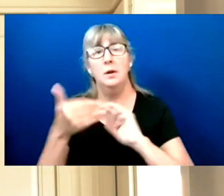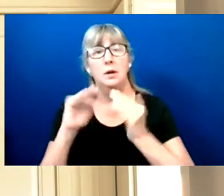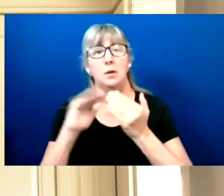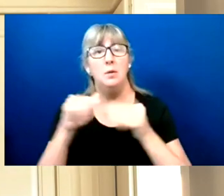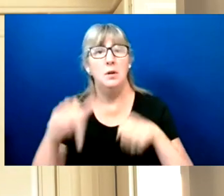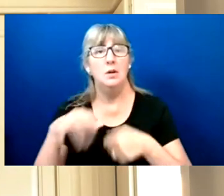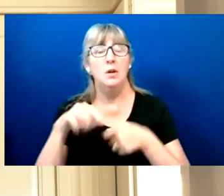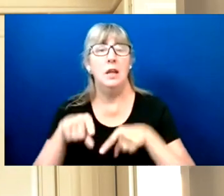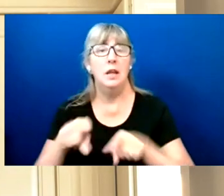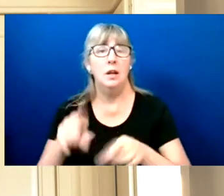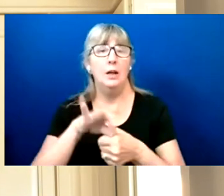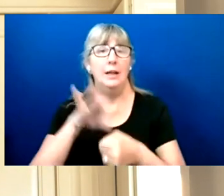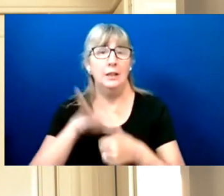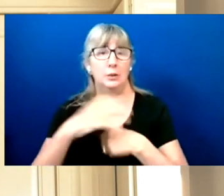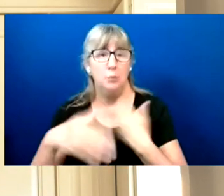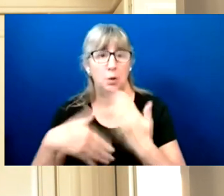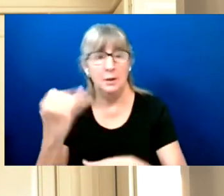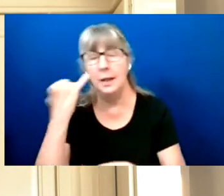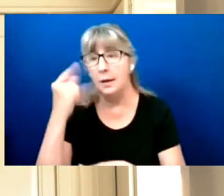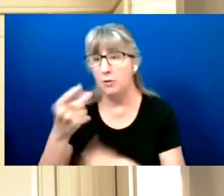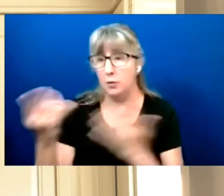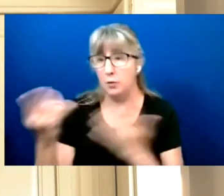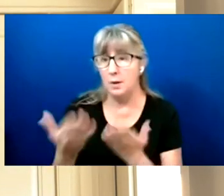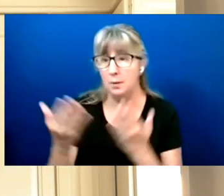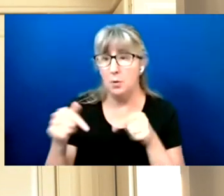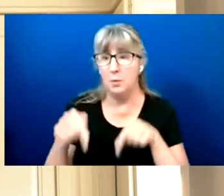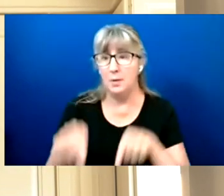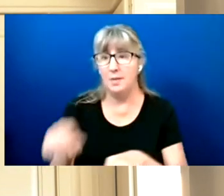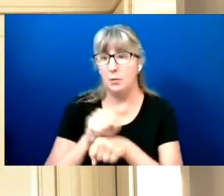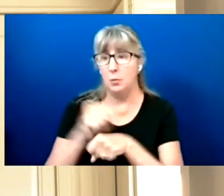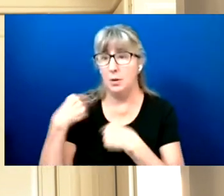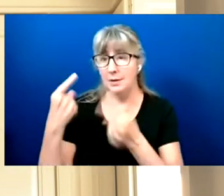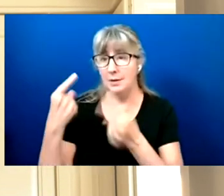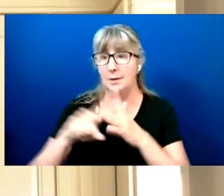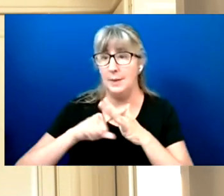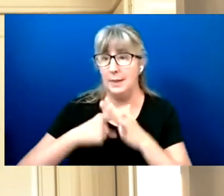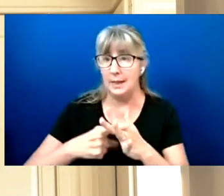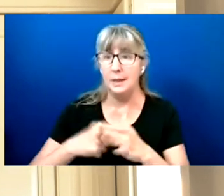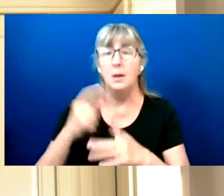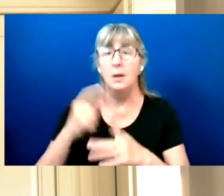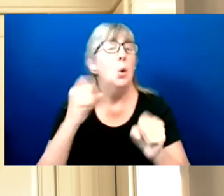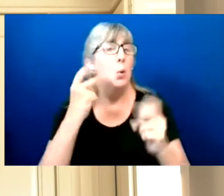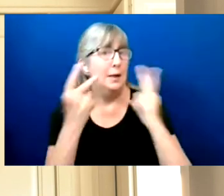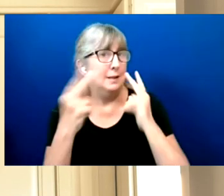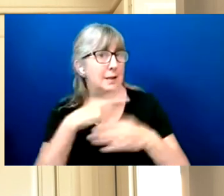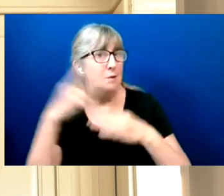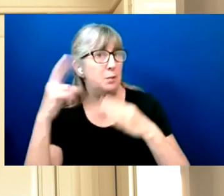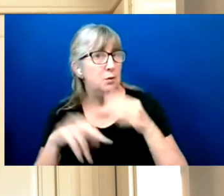If you've been on board with this work since the beginning, we can see the results of your work.